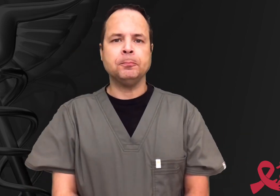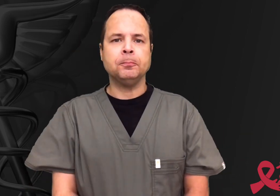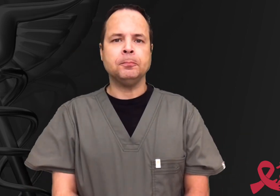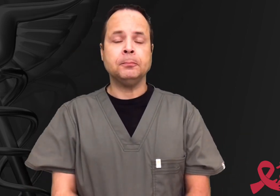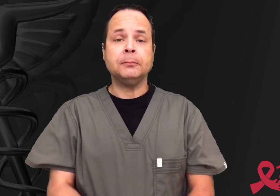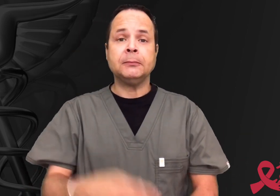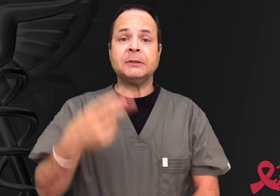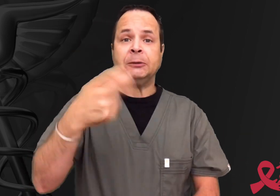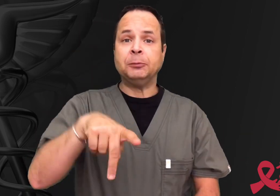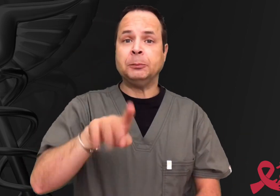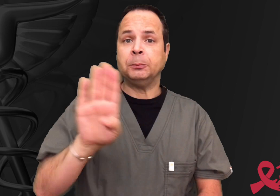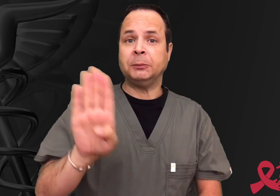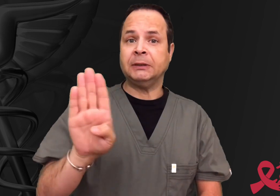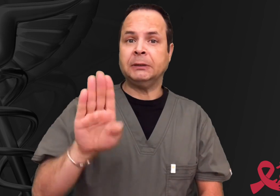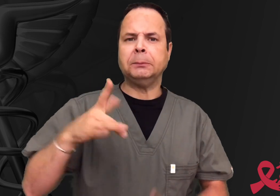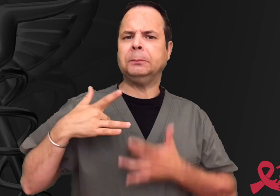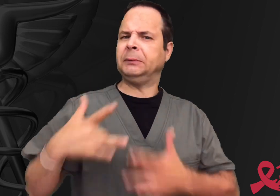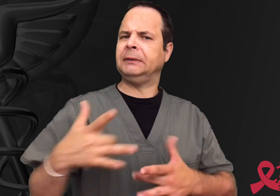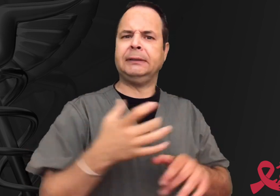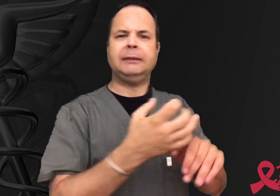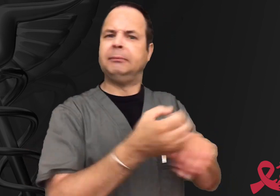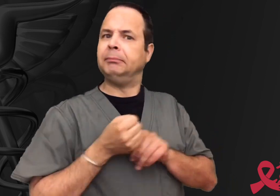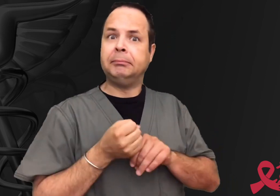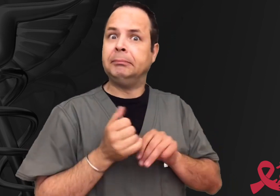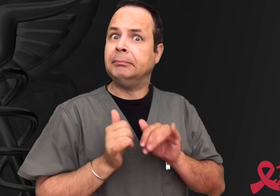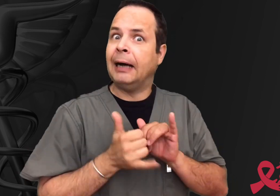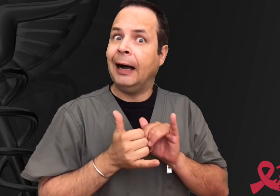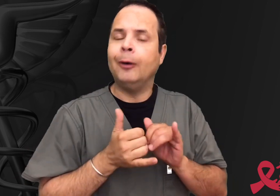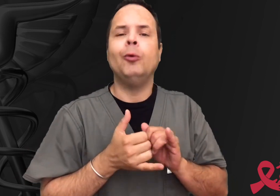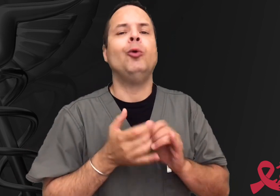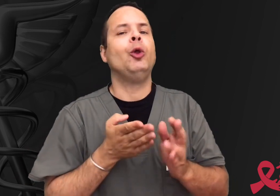Hepatitis B - how do you get it?